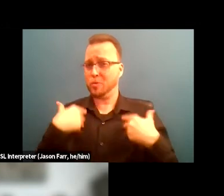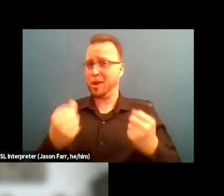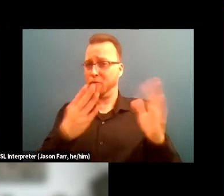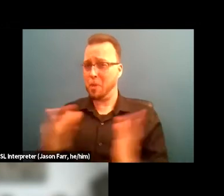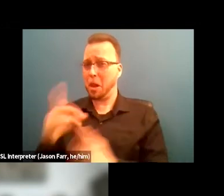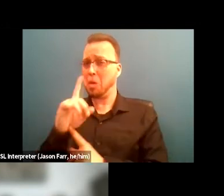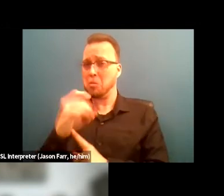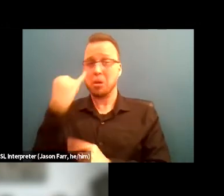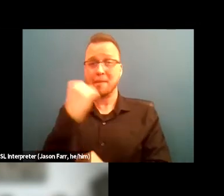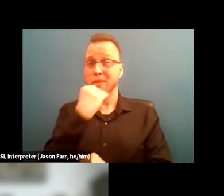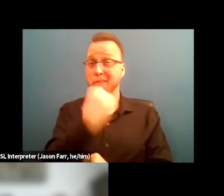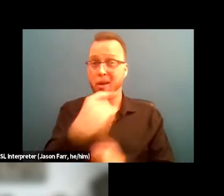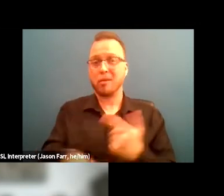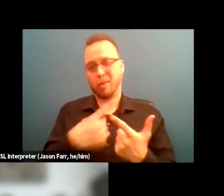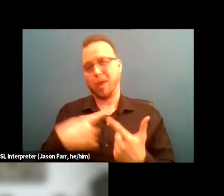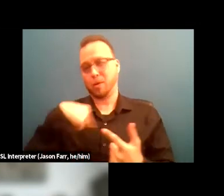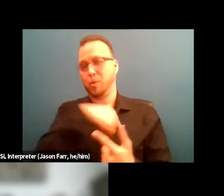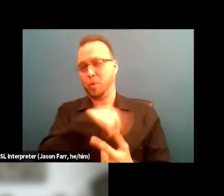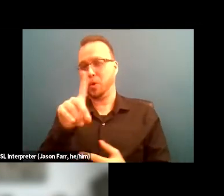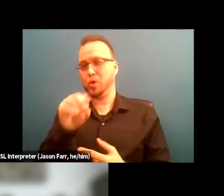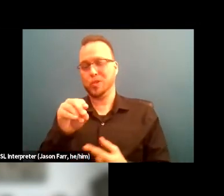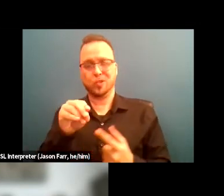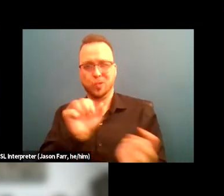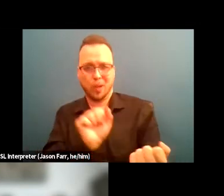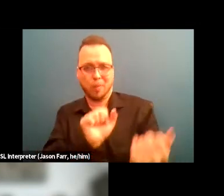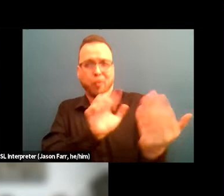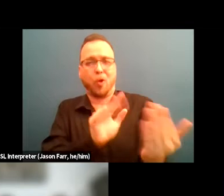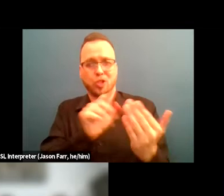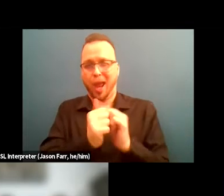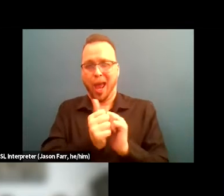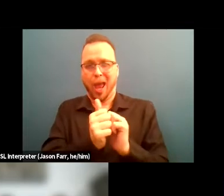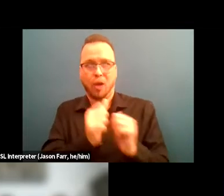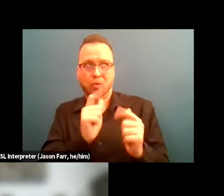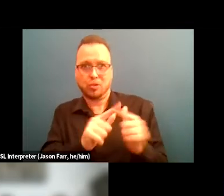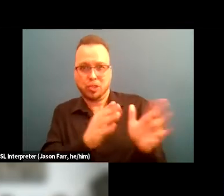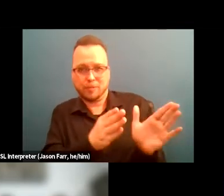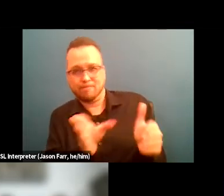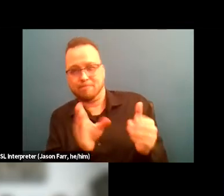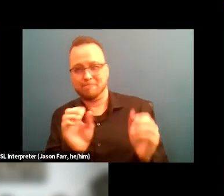And if not, then do take the necessary steps to get 'em, you know, in tune with their recovery plan.